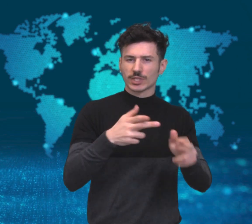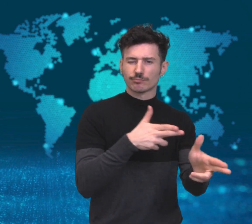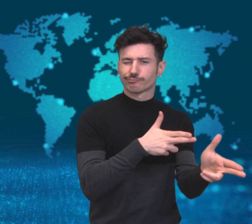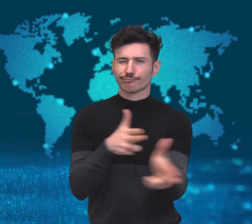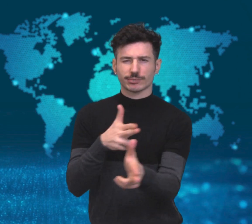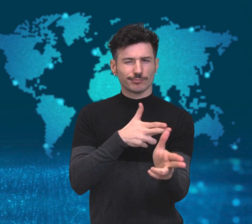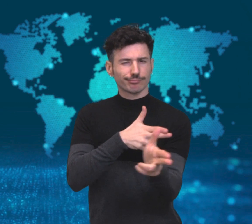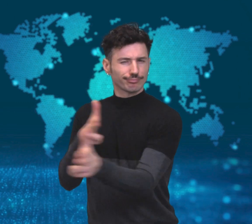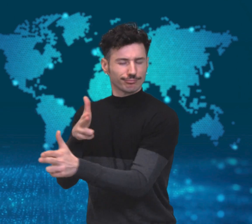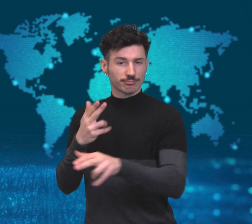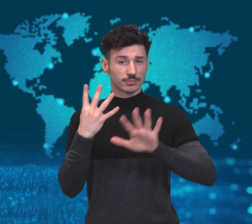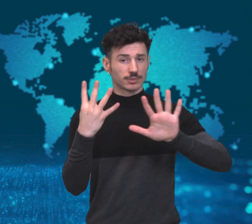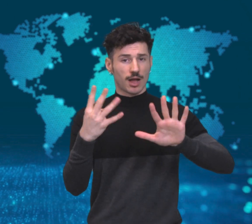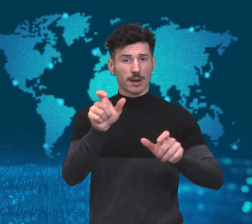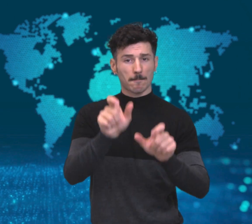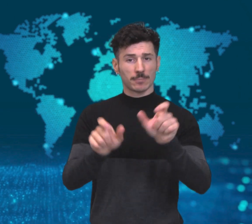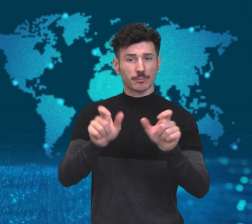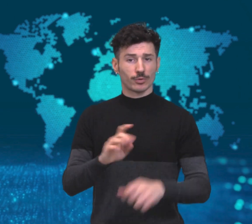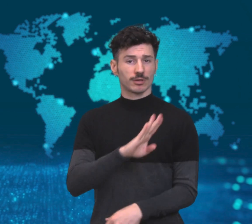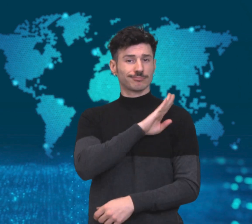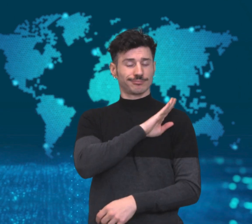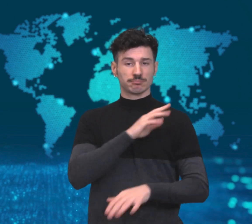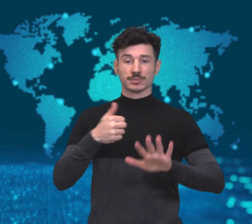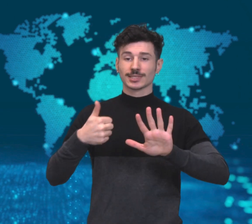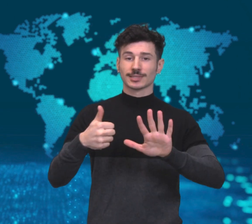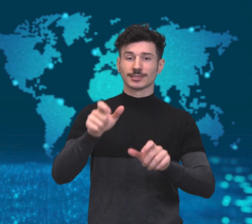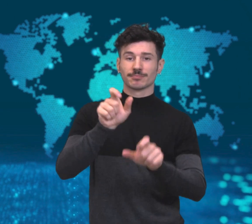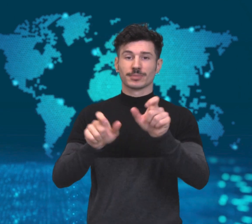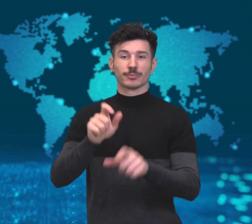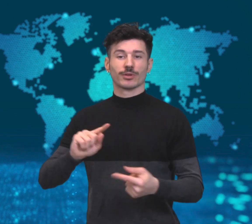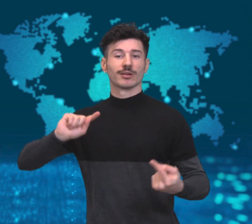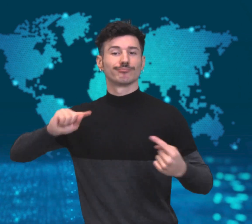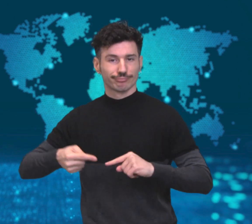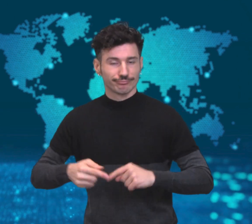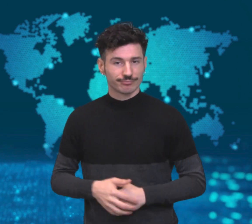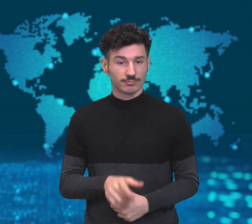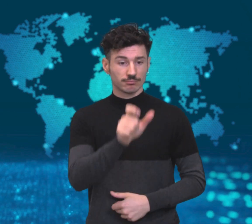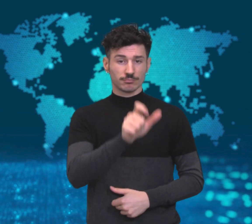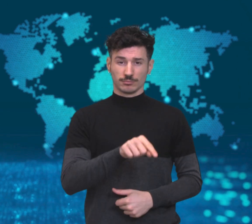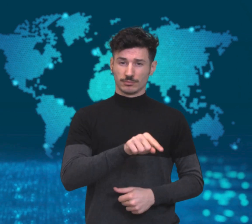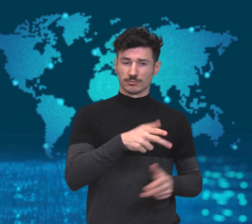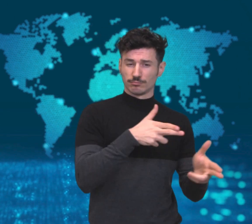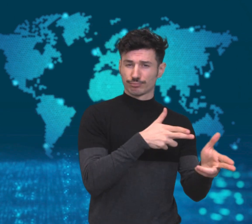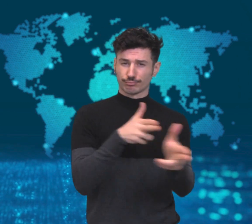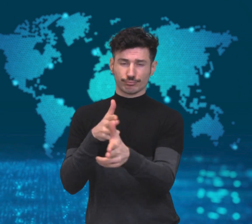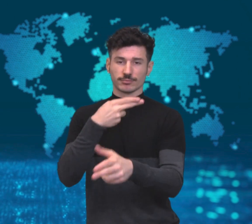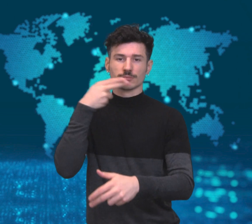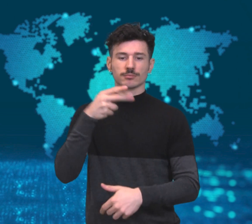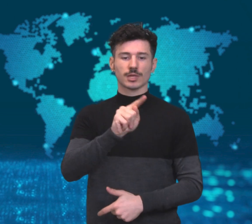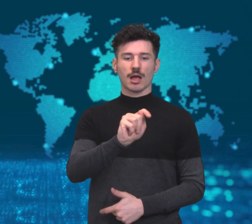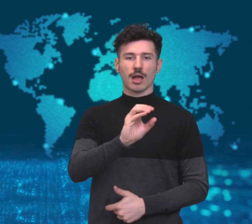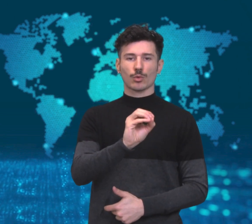shooting spree at two shisha bars in Hanau, West Germany.